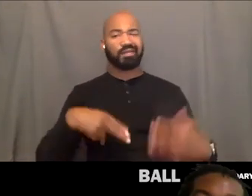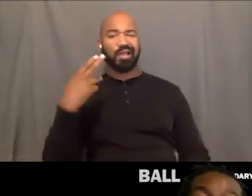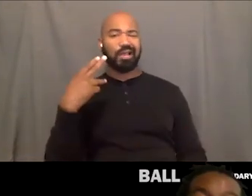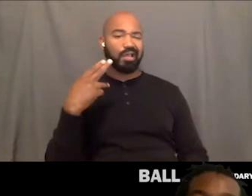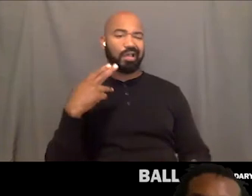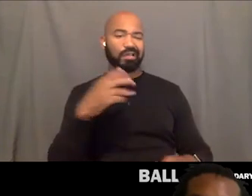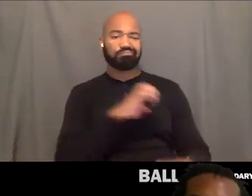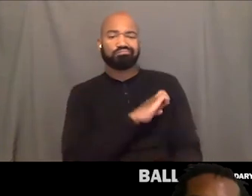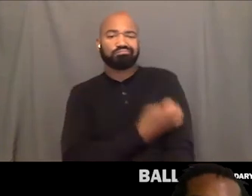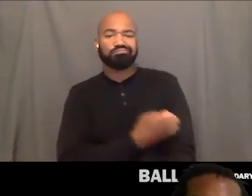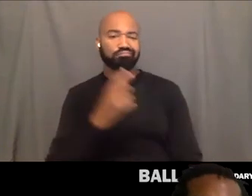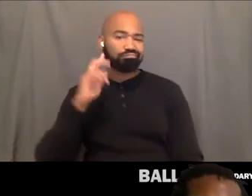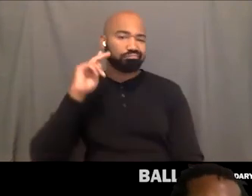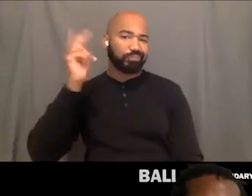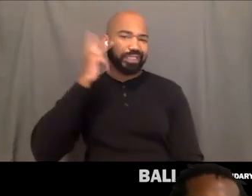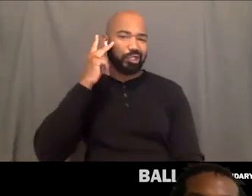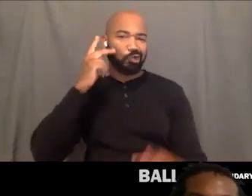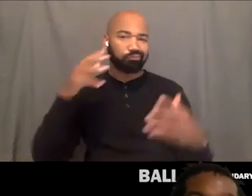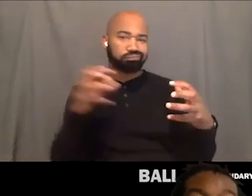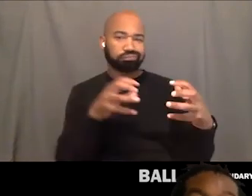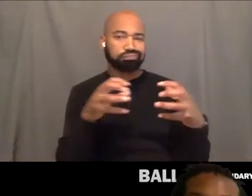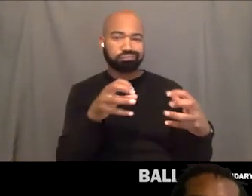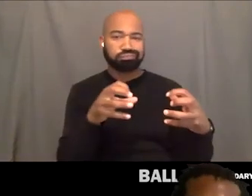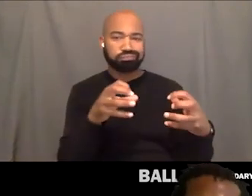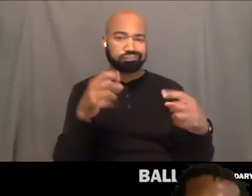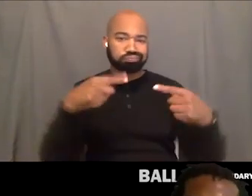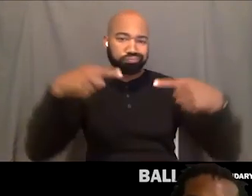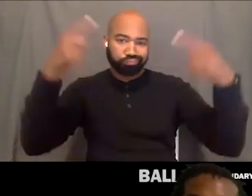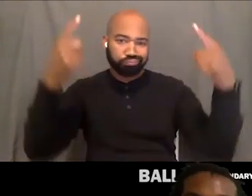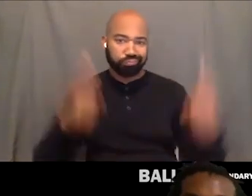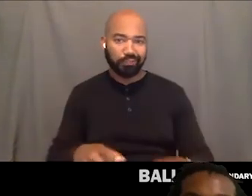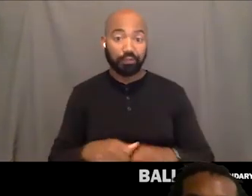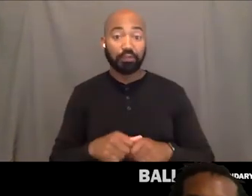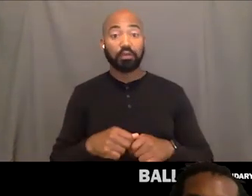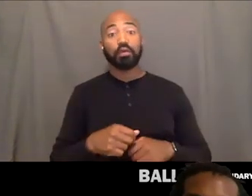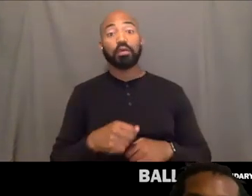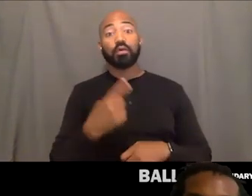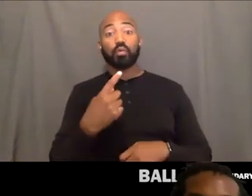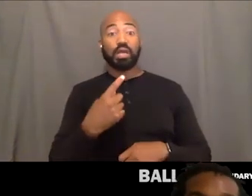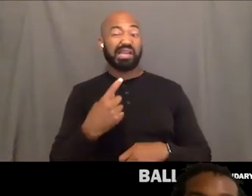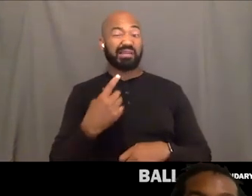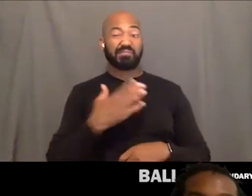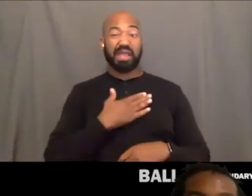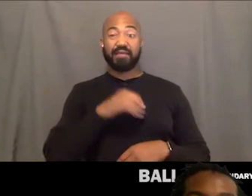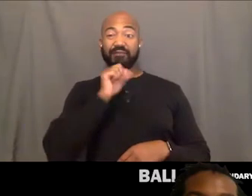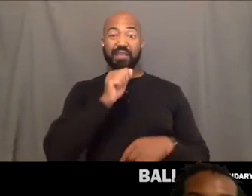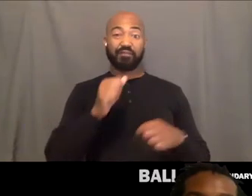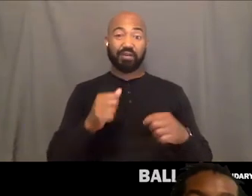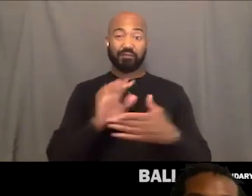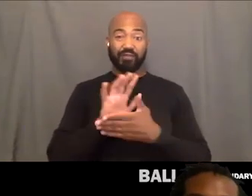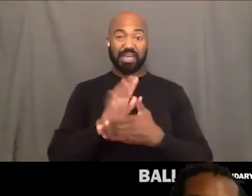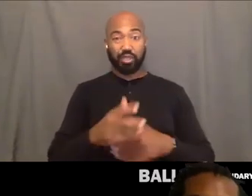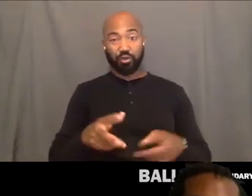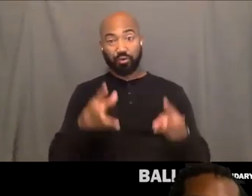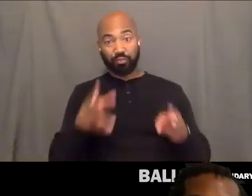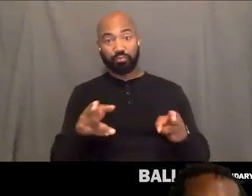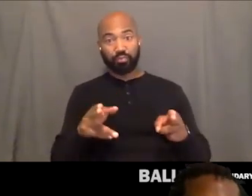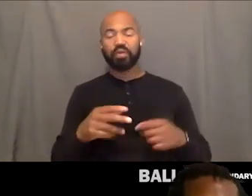high political turmoil. One of my favorite clips of you in these last couple of months was you in the Pride for Black Lives march.